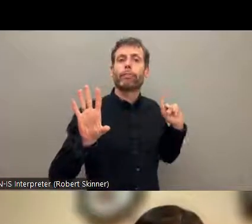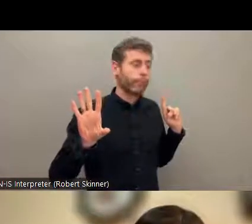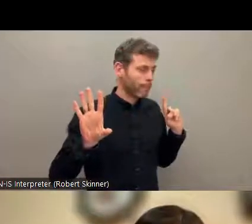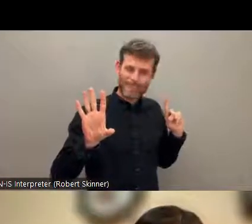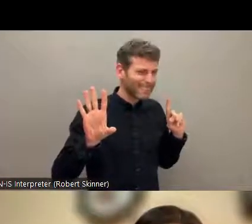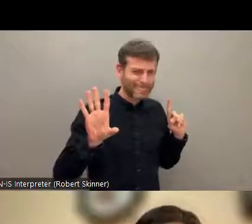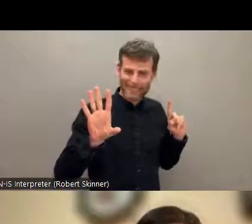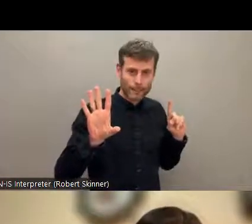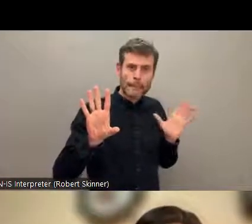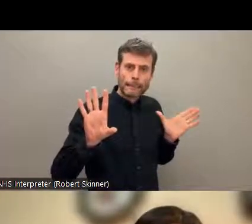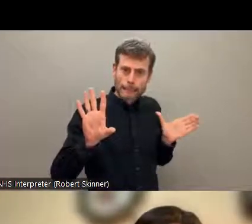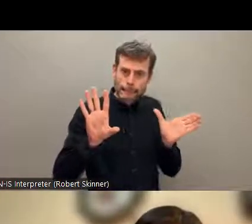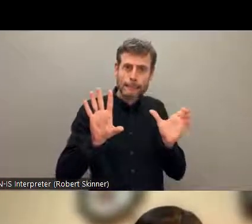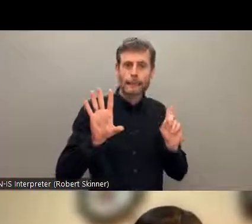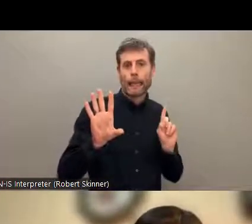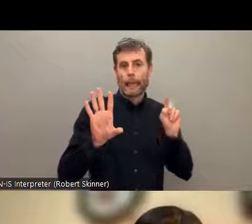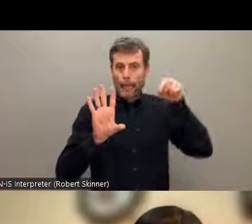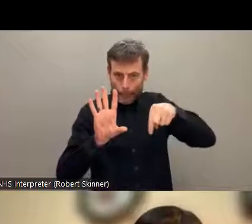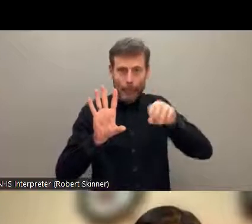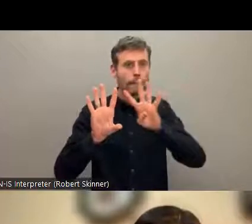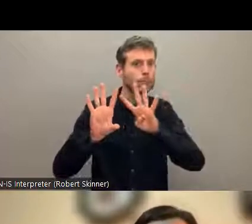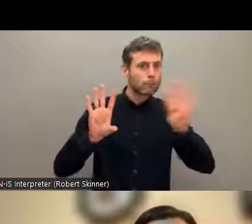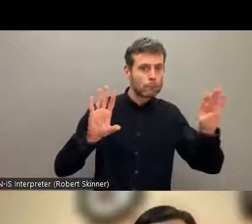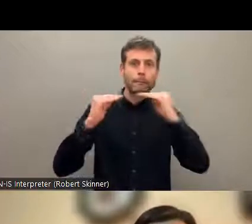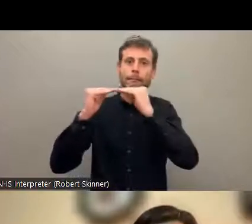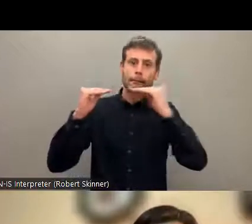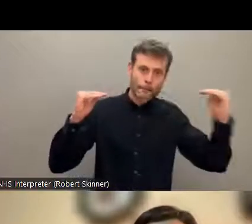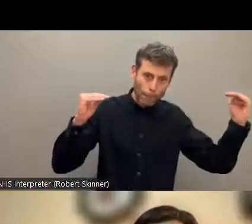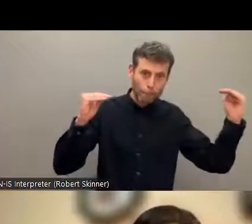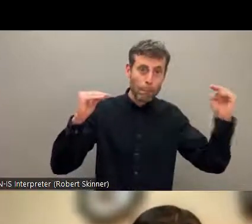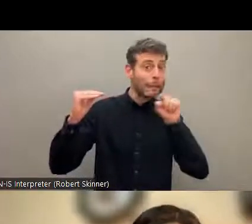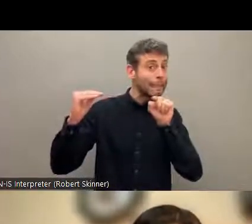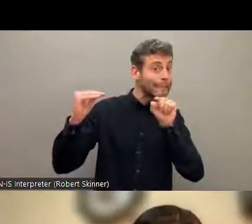all people with disabilities. And we hope this